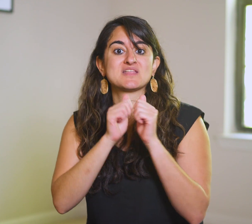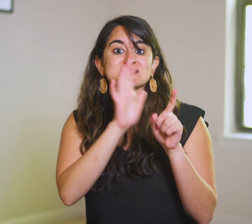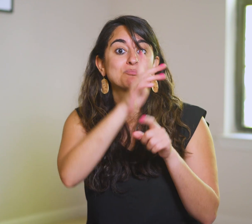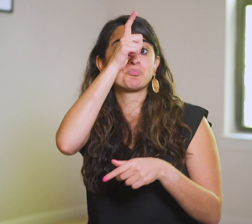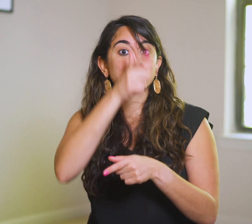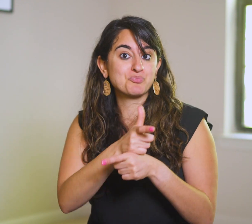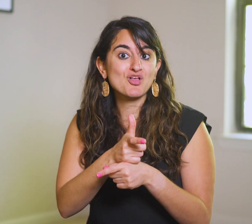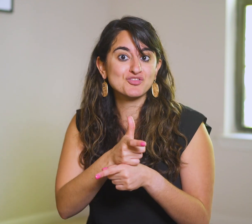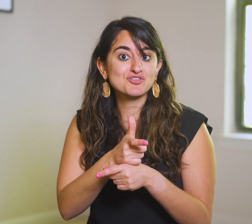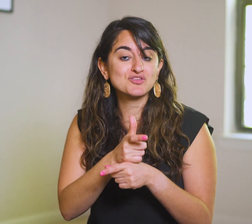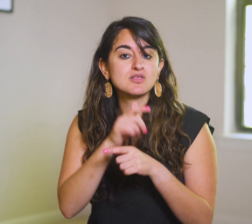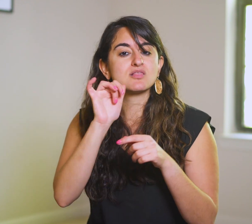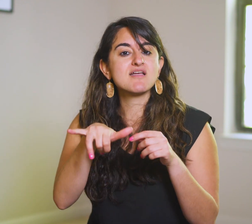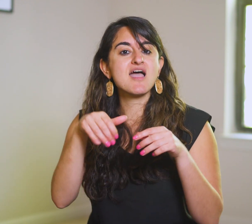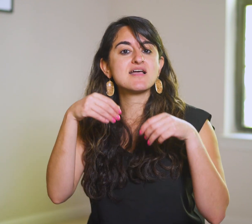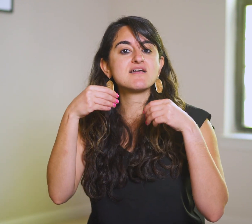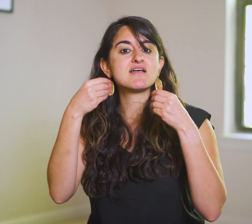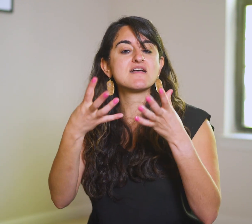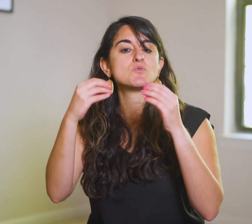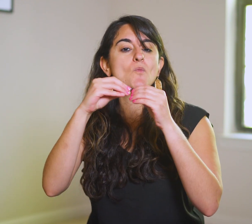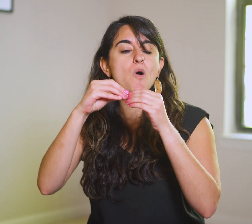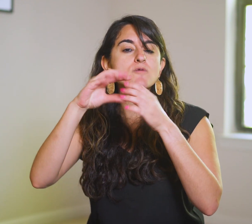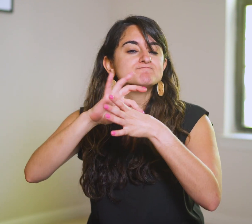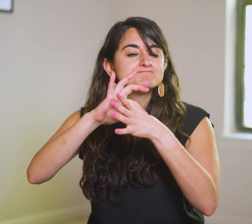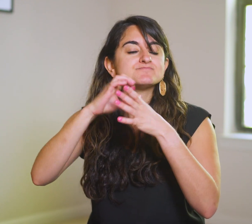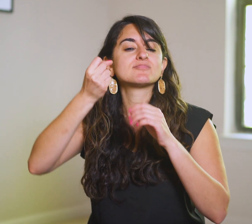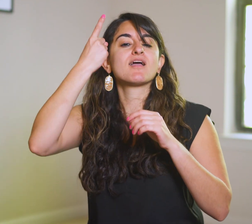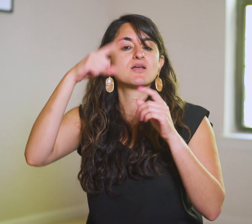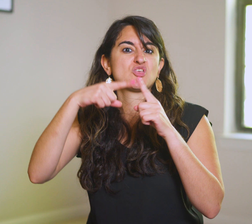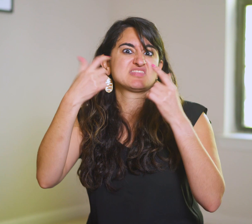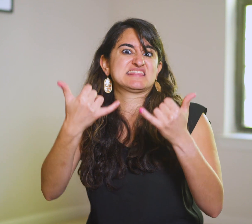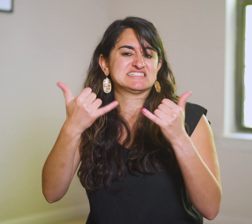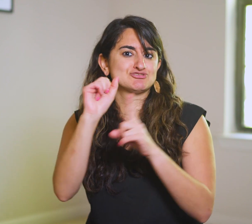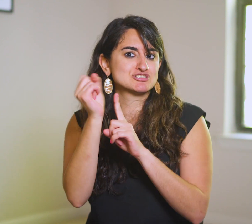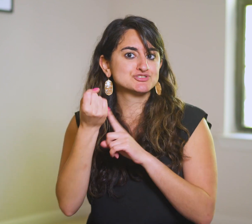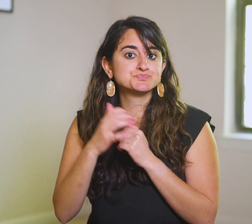with his brothers soon that gives more context to this.